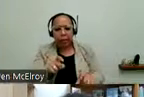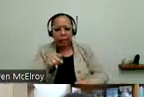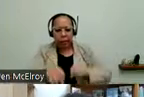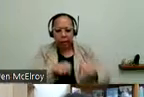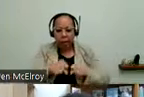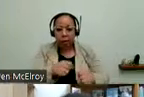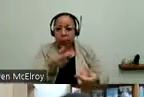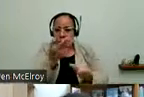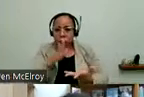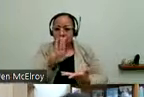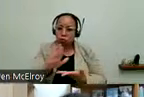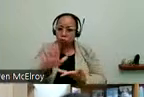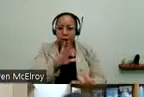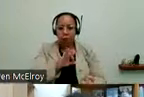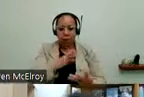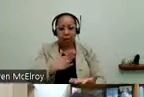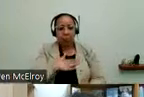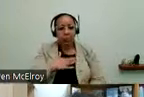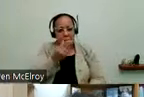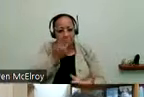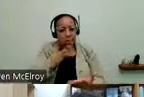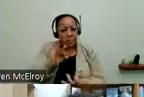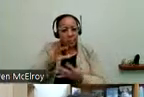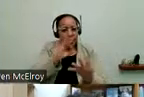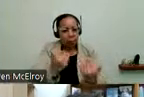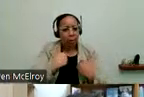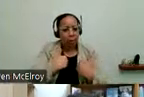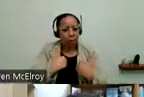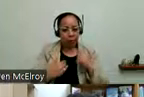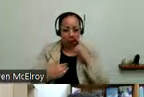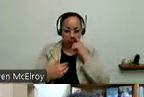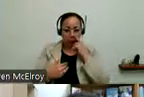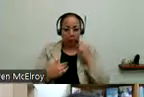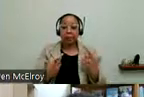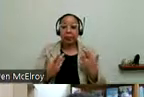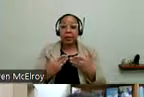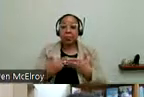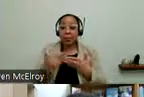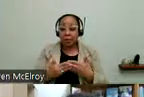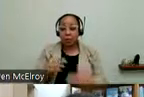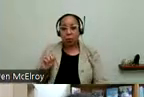to hear your feedback. Please share any feedback you have. The next one